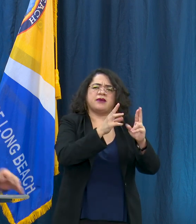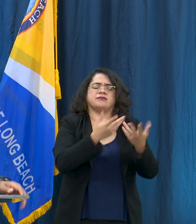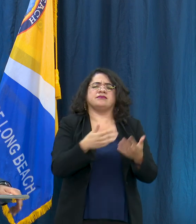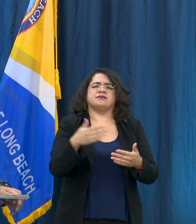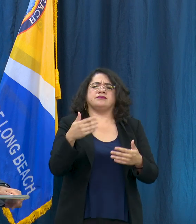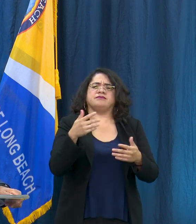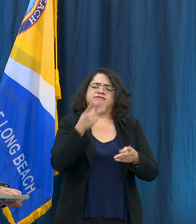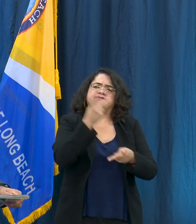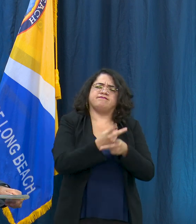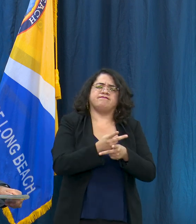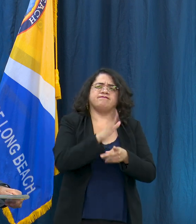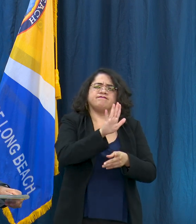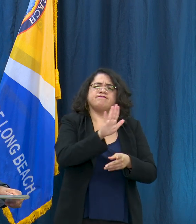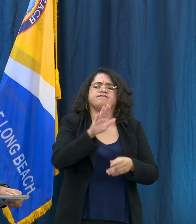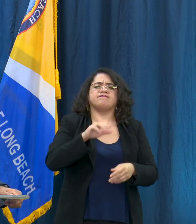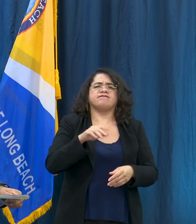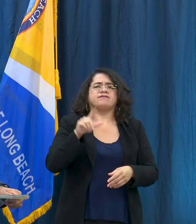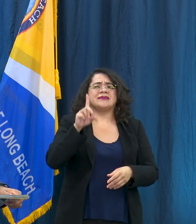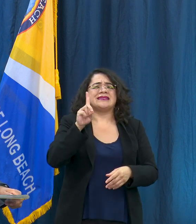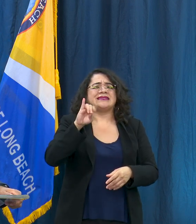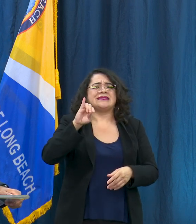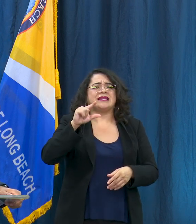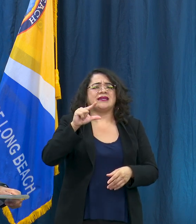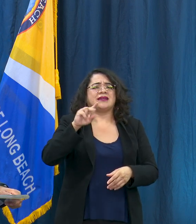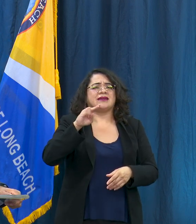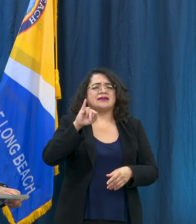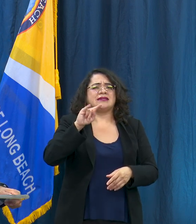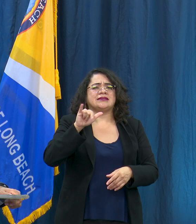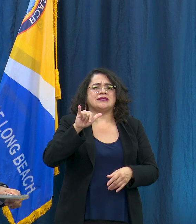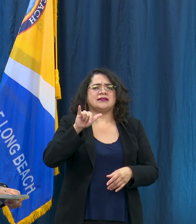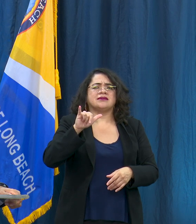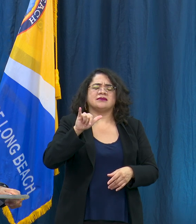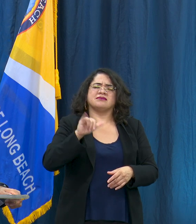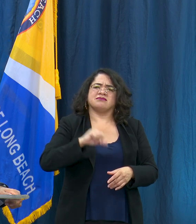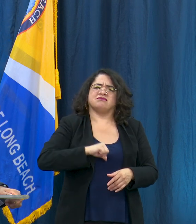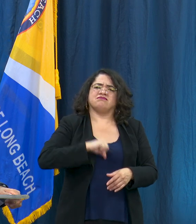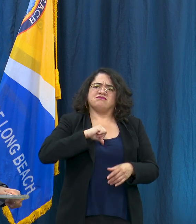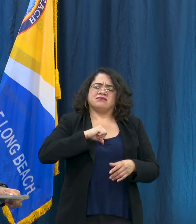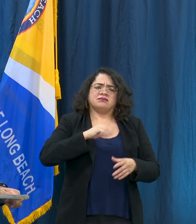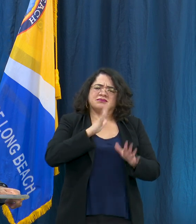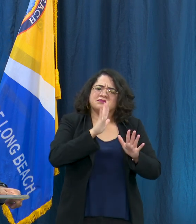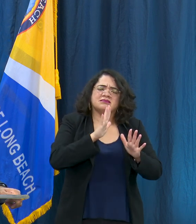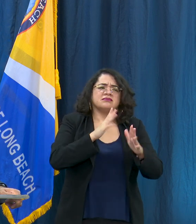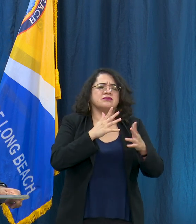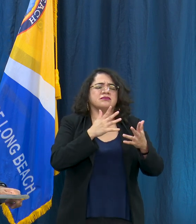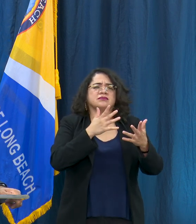I also know that our findings are out today and so we know